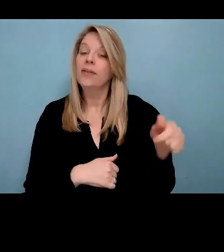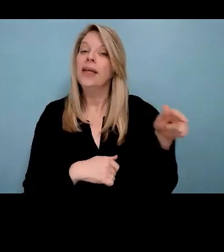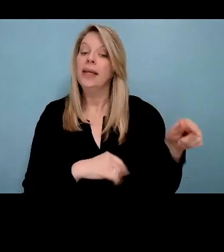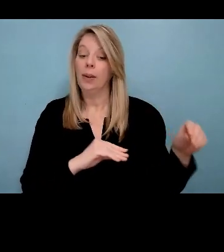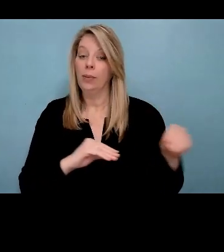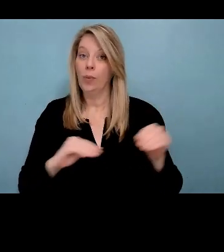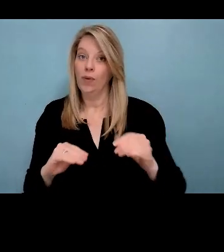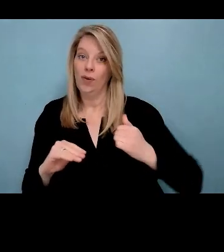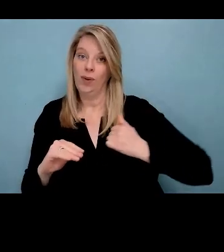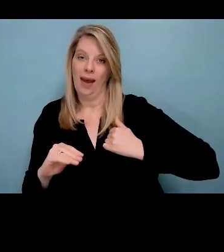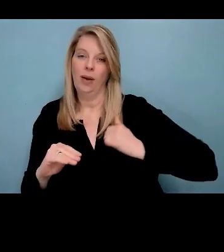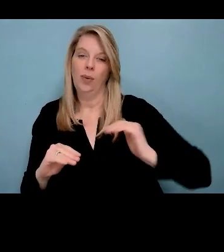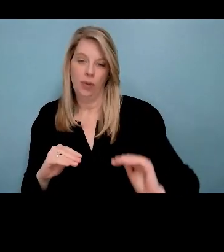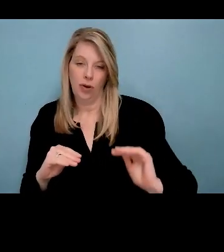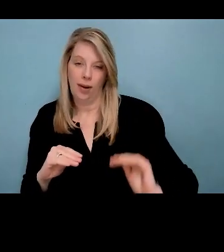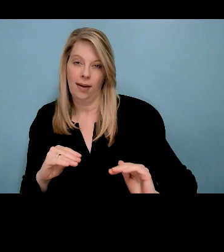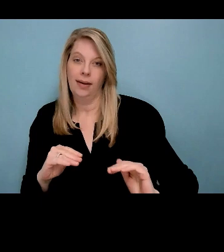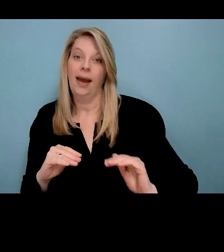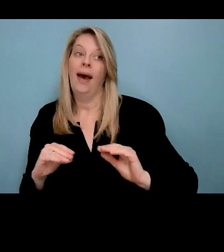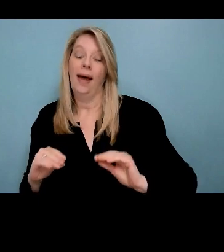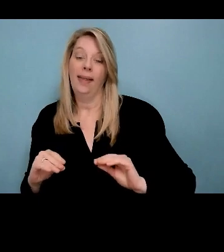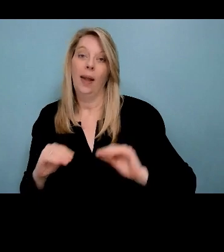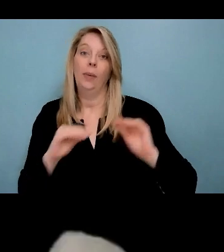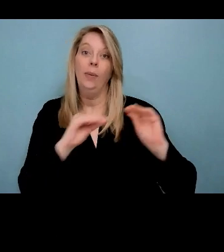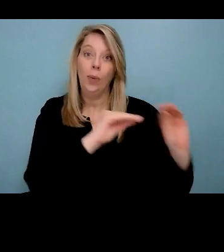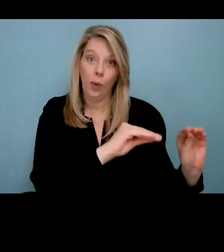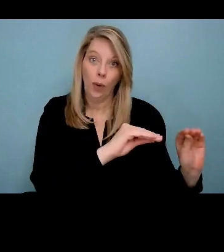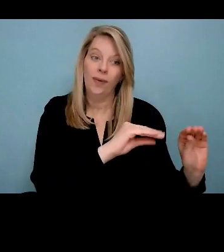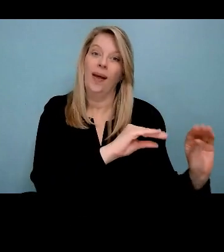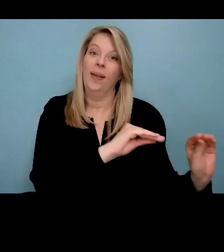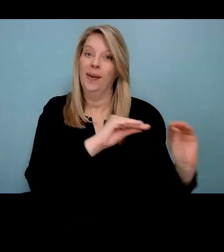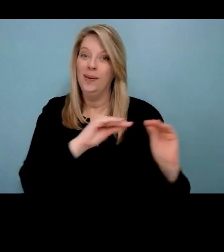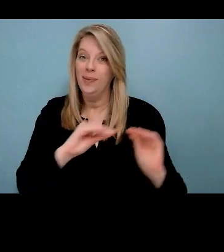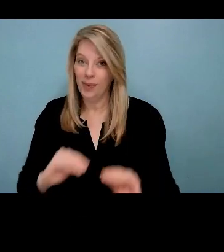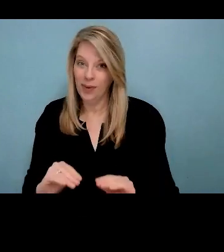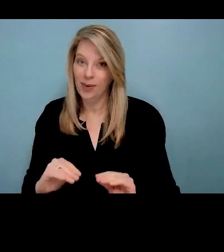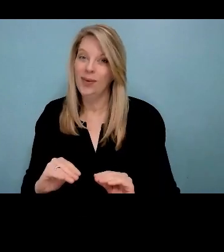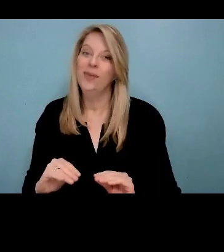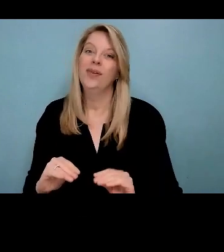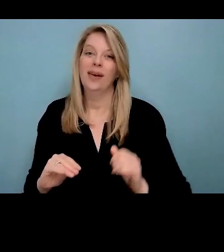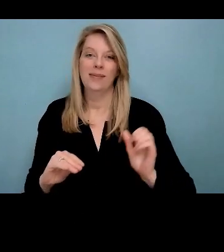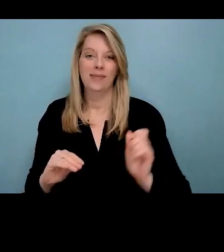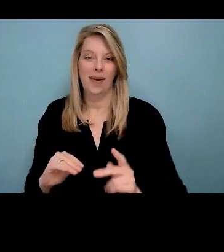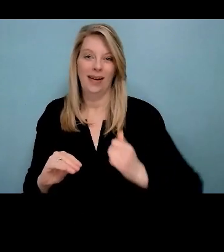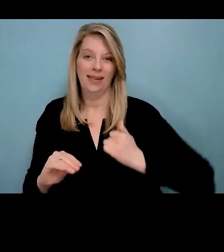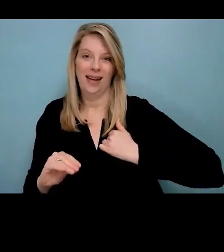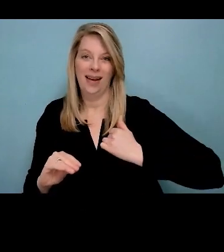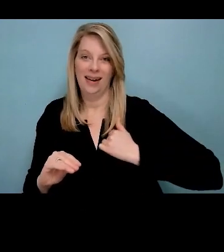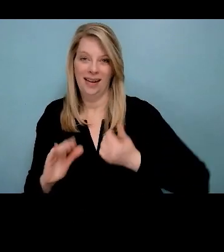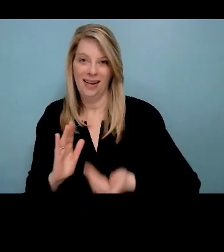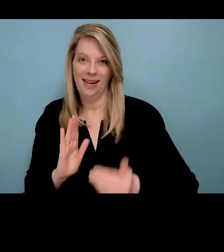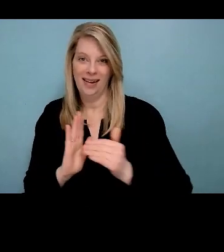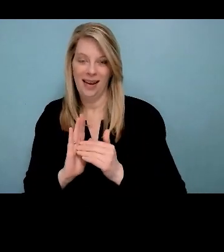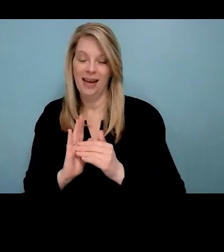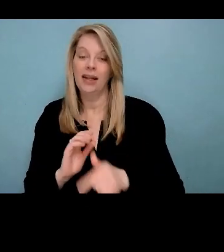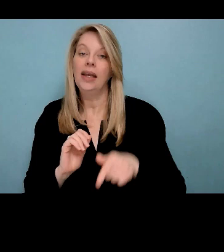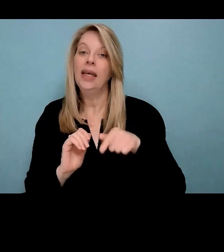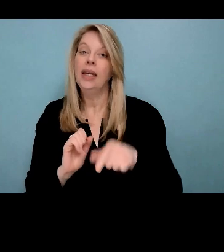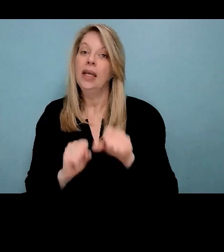Focusing on system harms with the goal of abolishing systems that make substance use harmful. Including the war on drugs. Again, it's my absolute pleasure to introduce